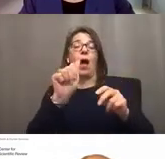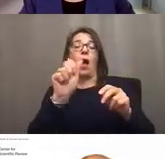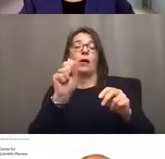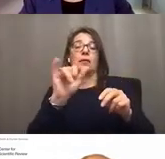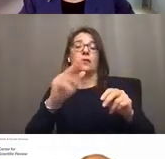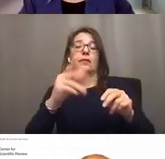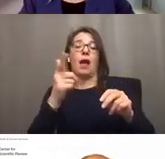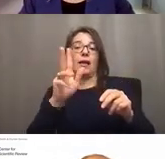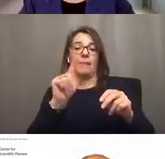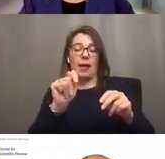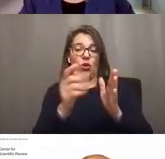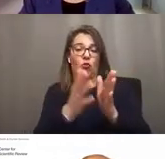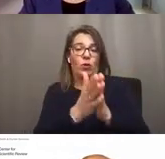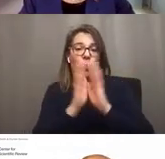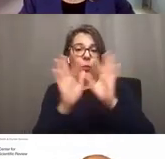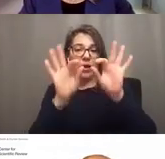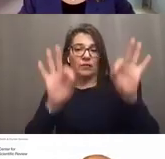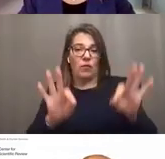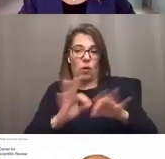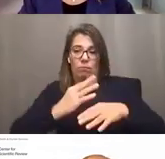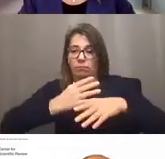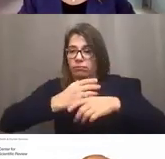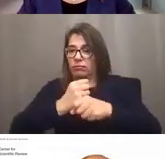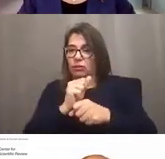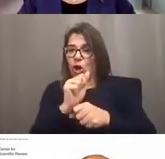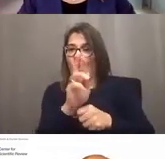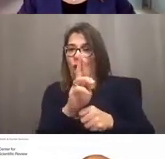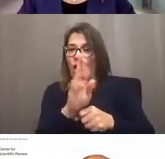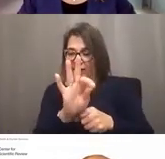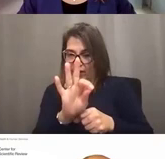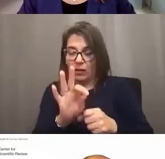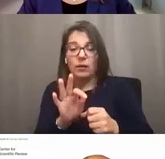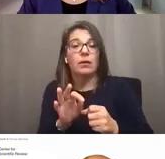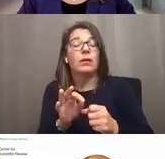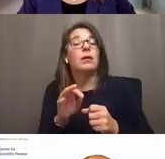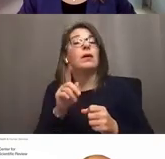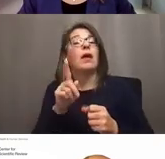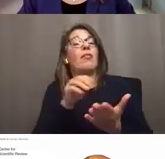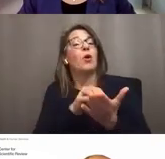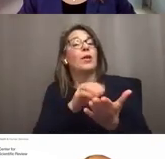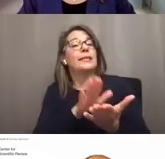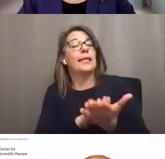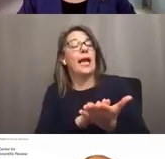I will call it ARF, sorry for the abbreviation, and you should put that in the rationale.